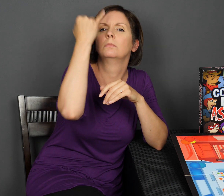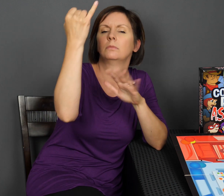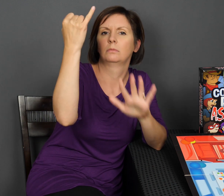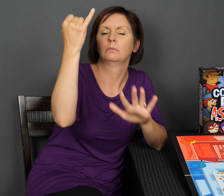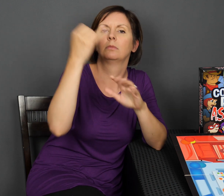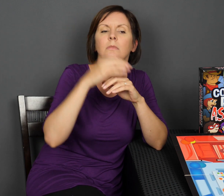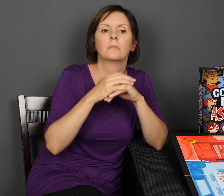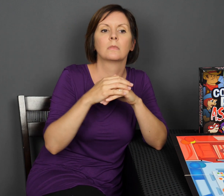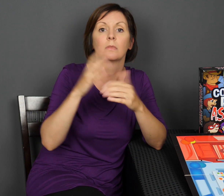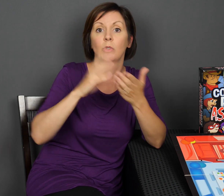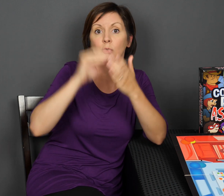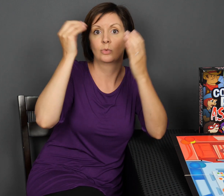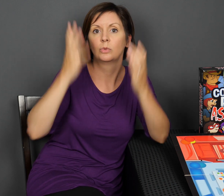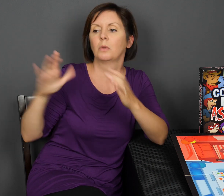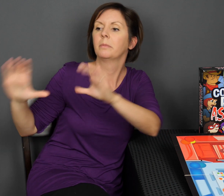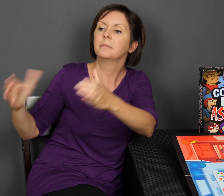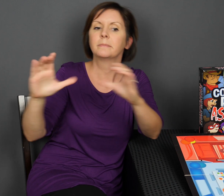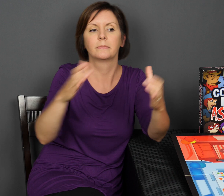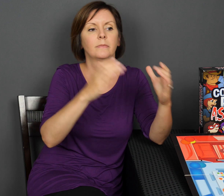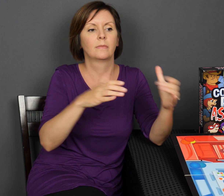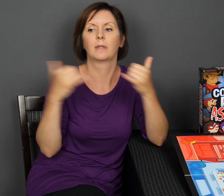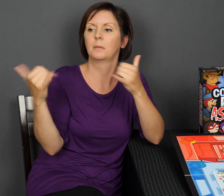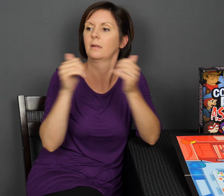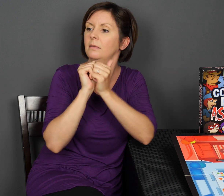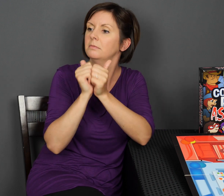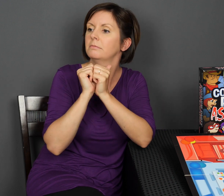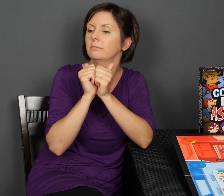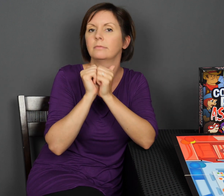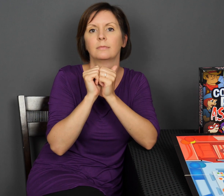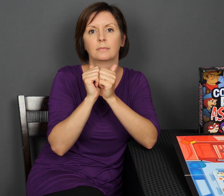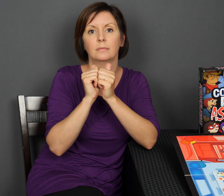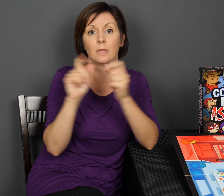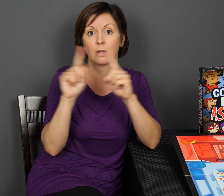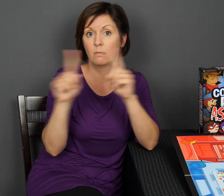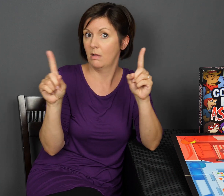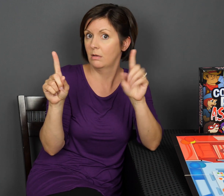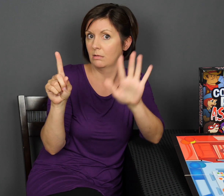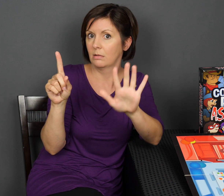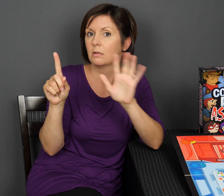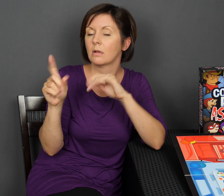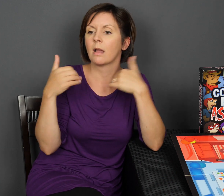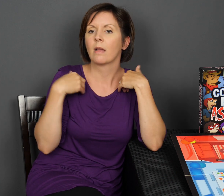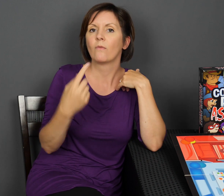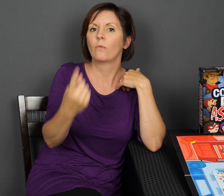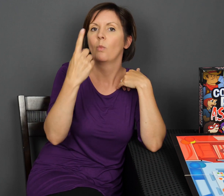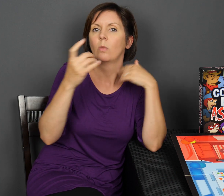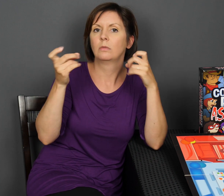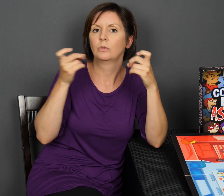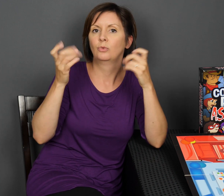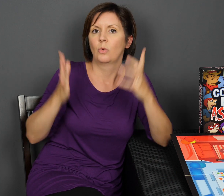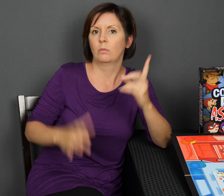So, an idea for you is that you group up the students and they all play together but have